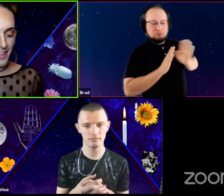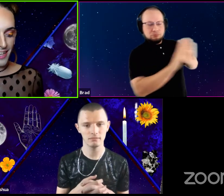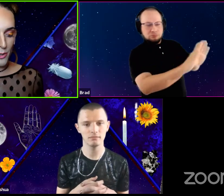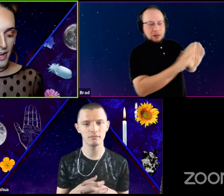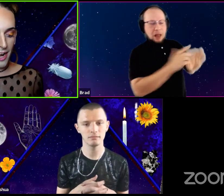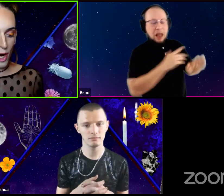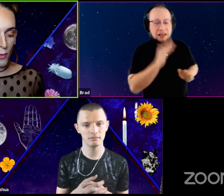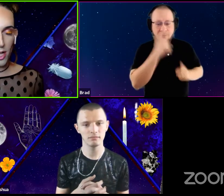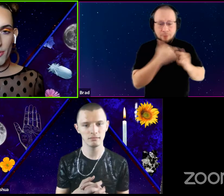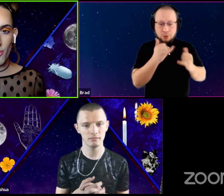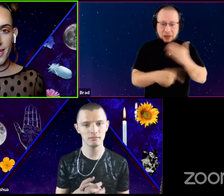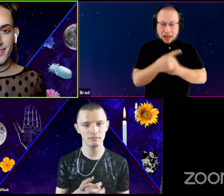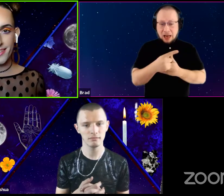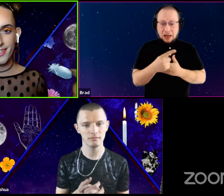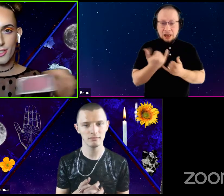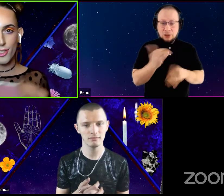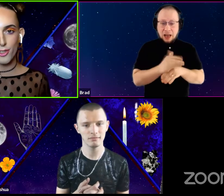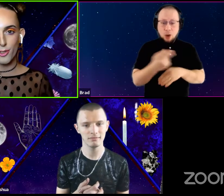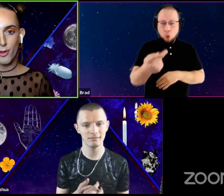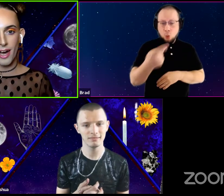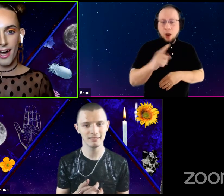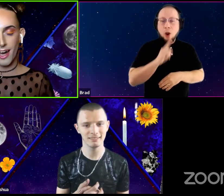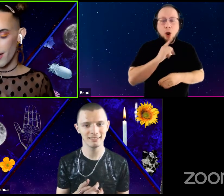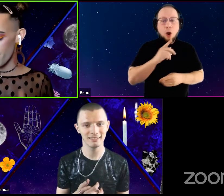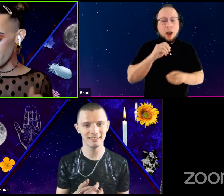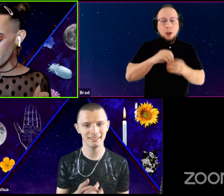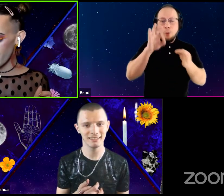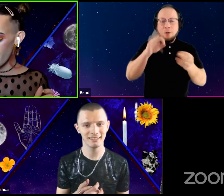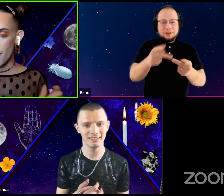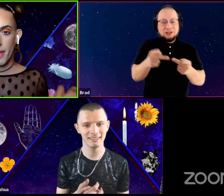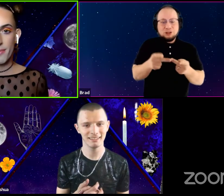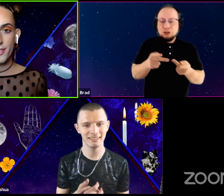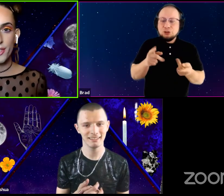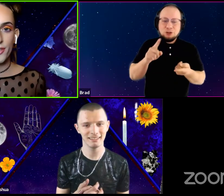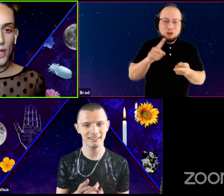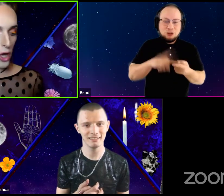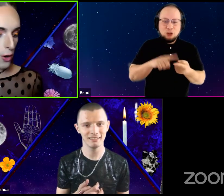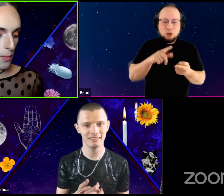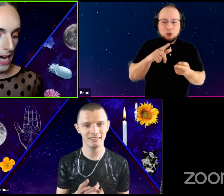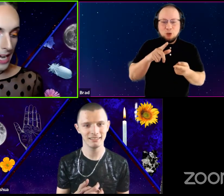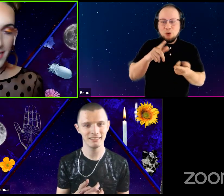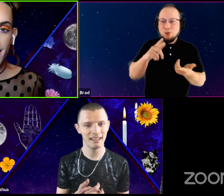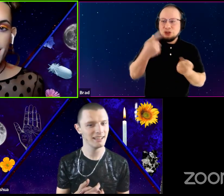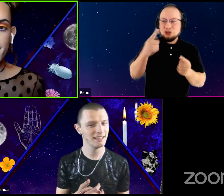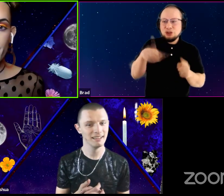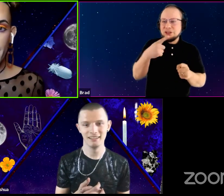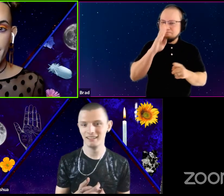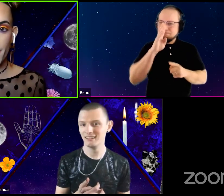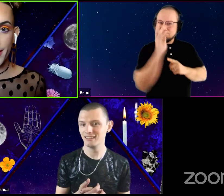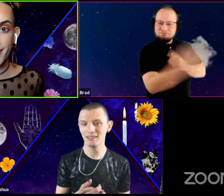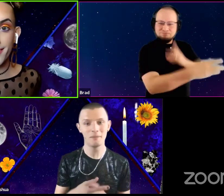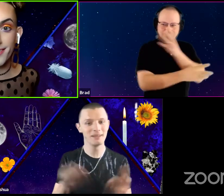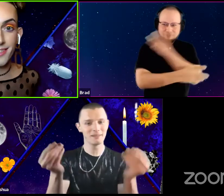and I are well-poised to pay bitches no mind, unless they're paying our bills